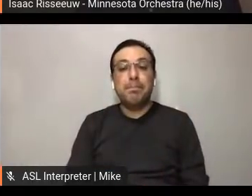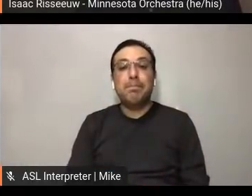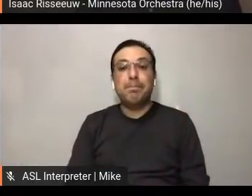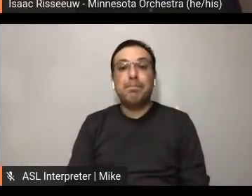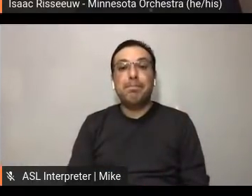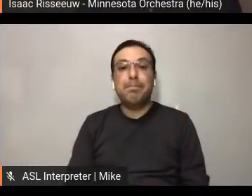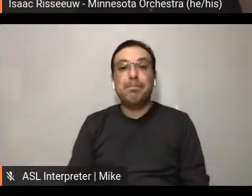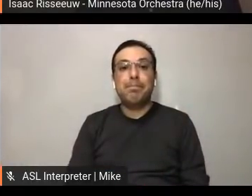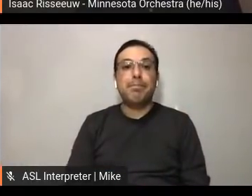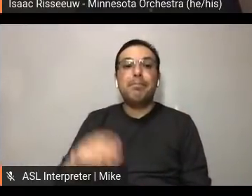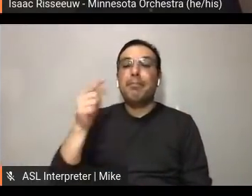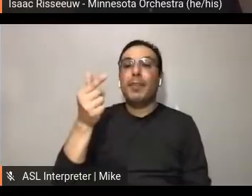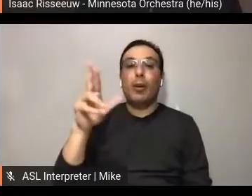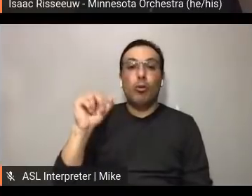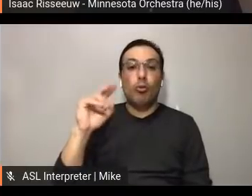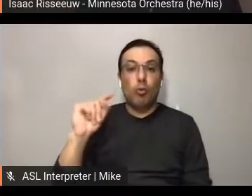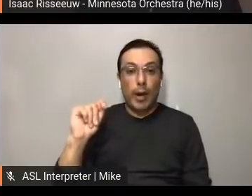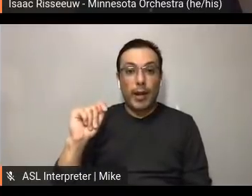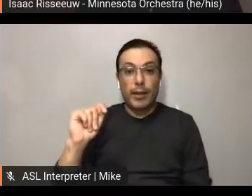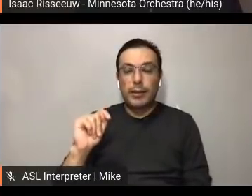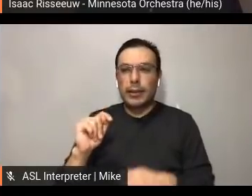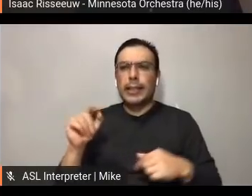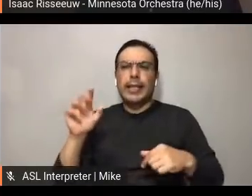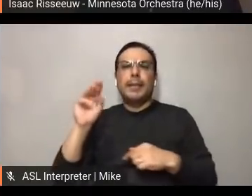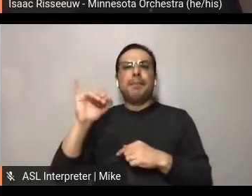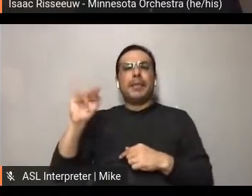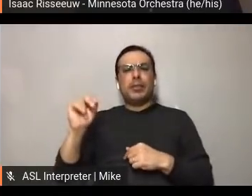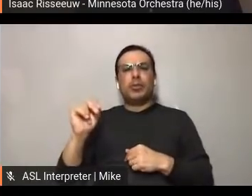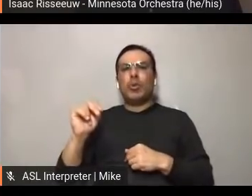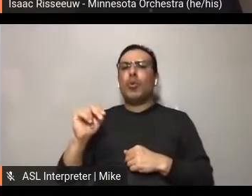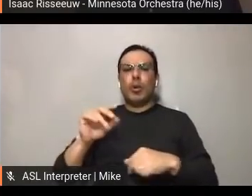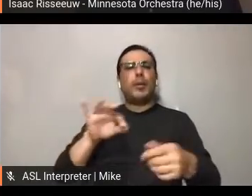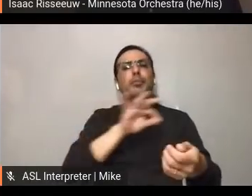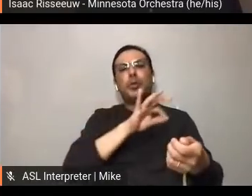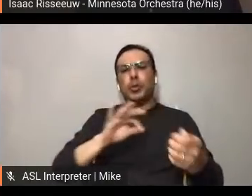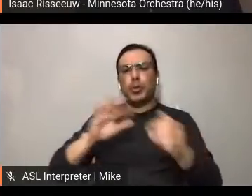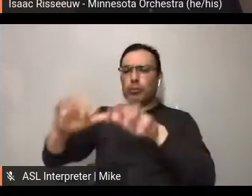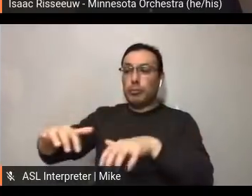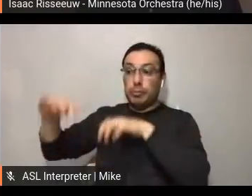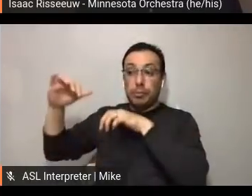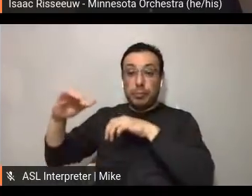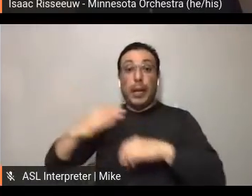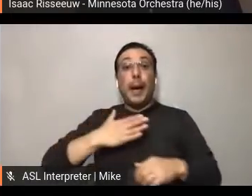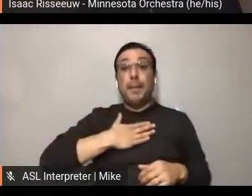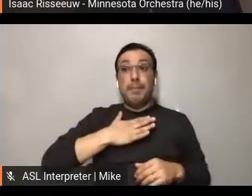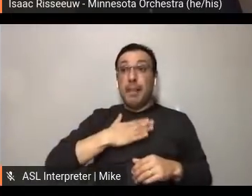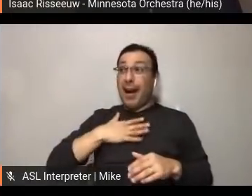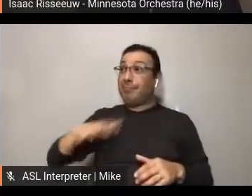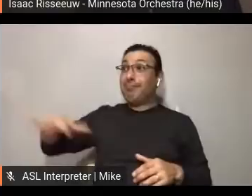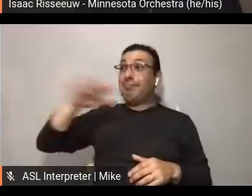I can talk a little bit about that. At the Minnesota Orchestra there has been next to no pushback, which is wonderful. But I will also